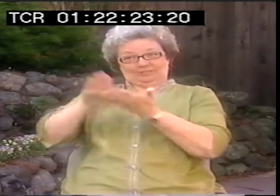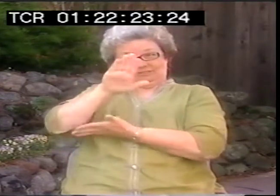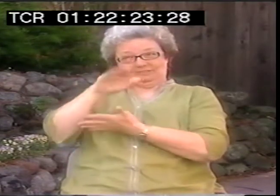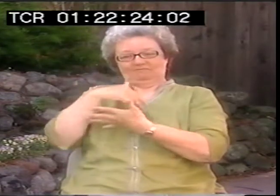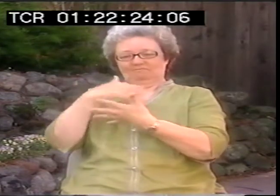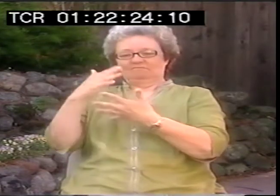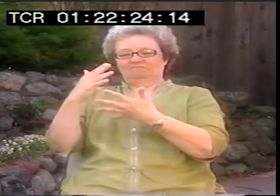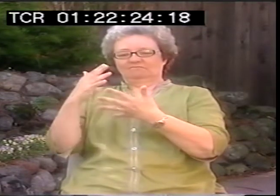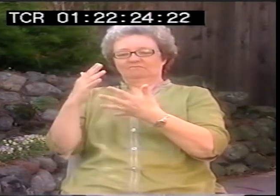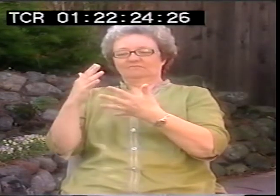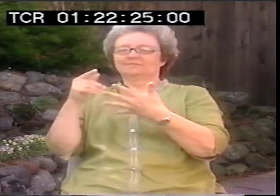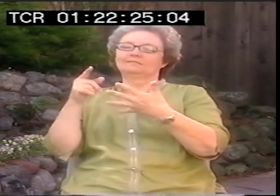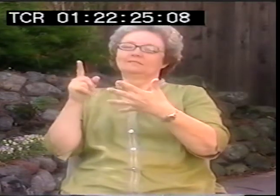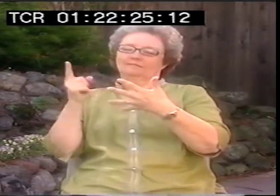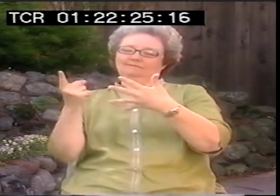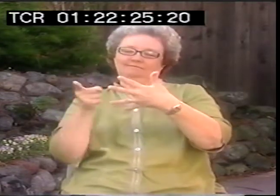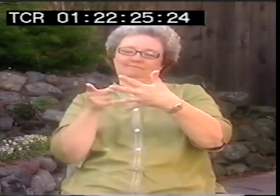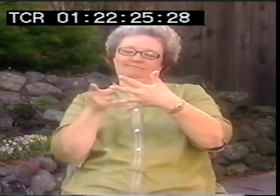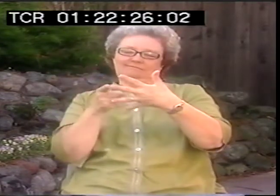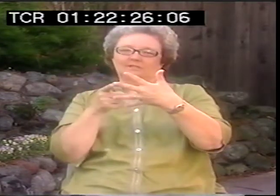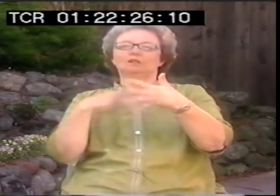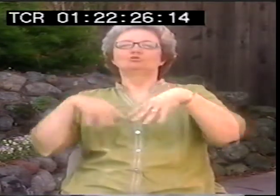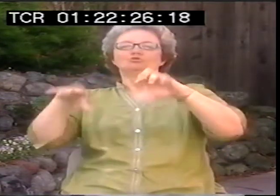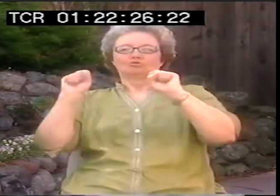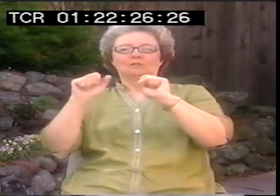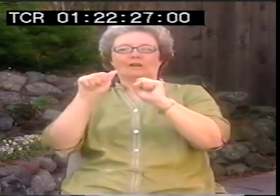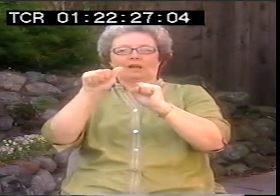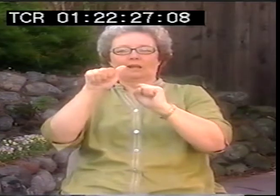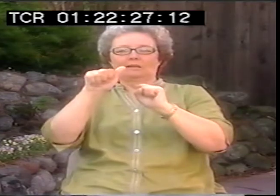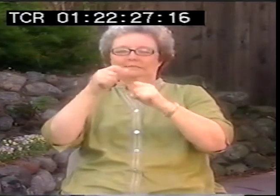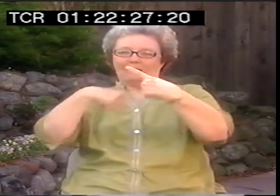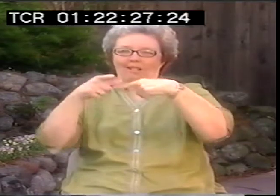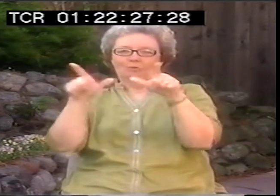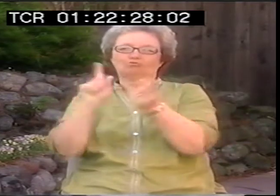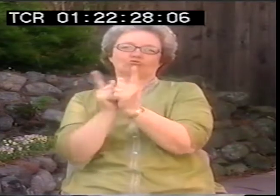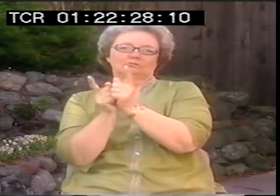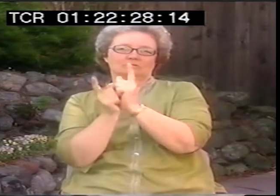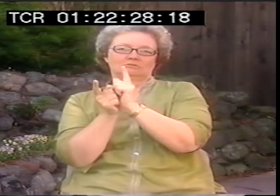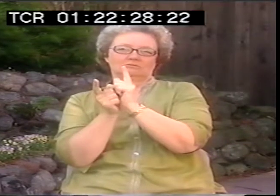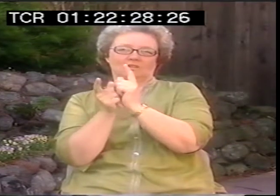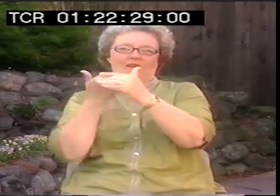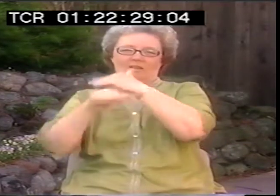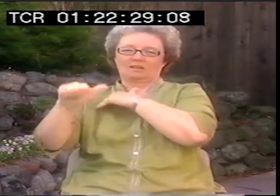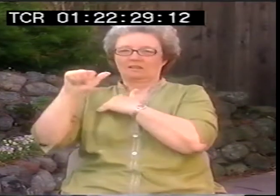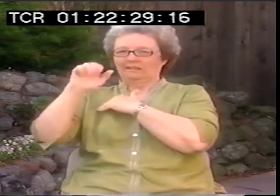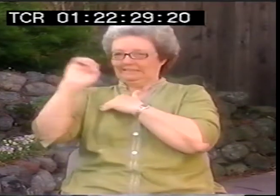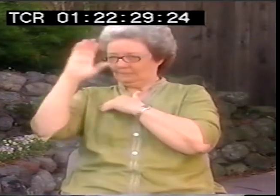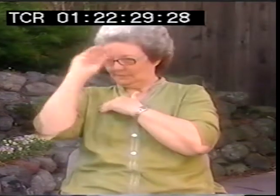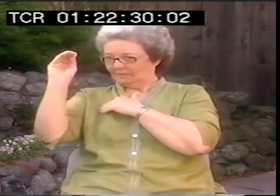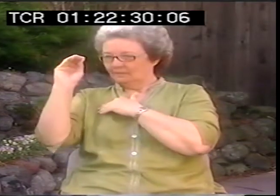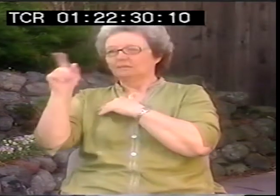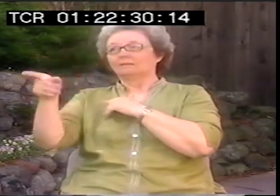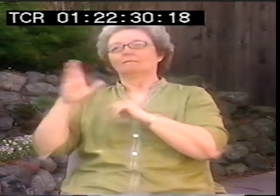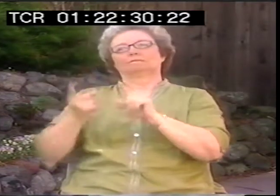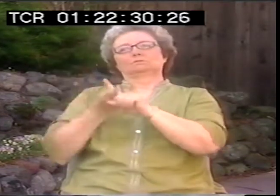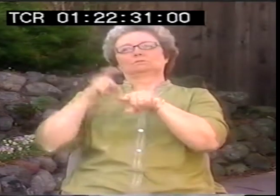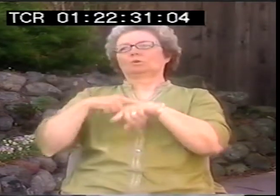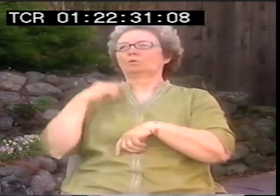But this class was specifically about English. Oh, before I forget, I have to go back. So when I was in college, let's see, in my sophomore year,